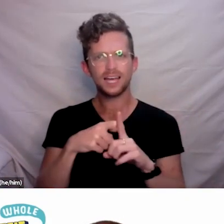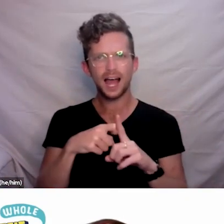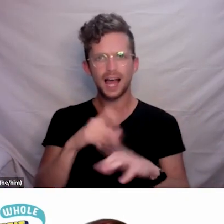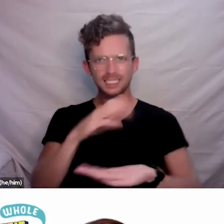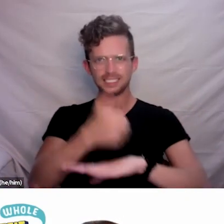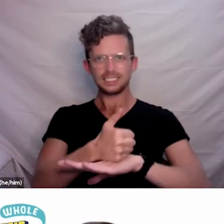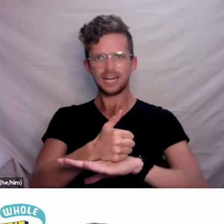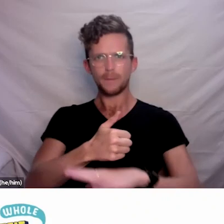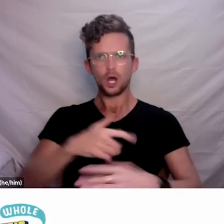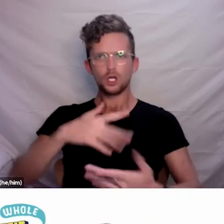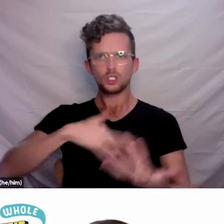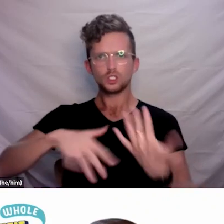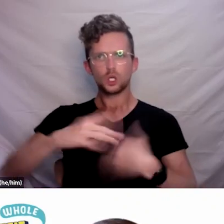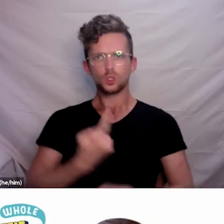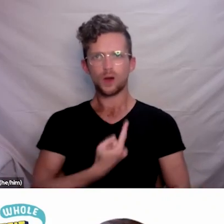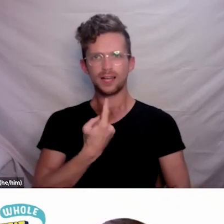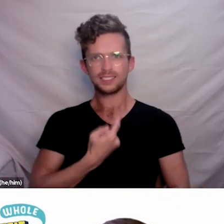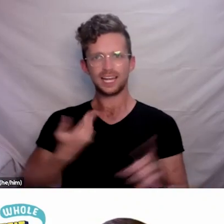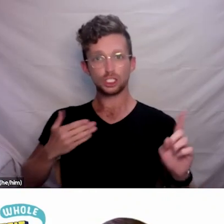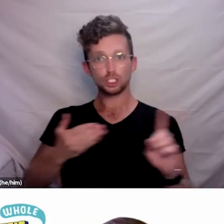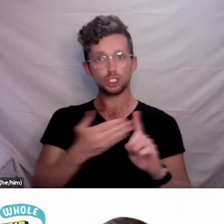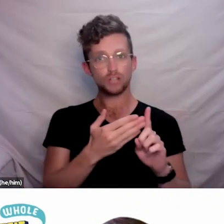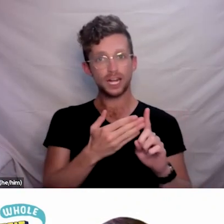We think that’s a great idea and we are looking into this.